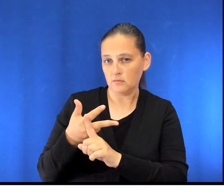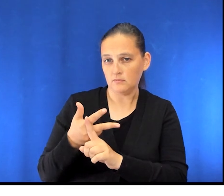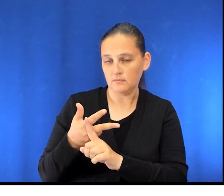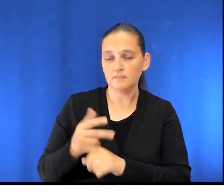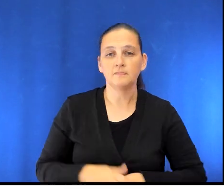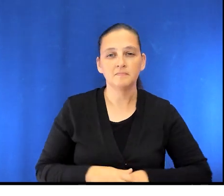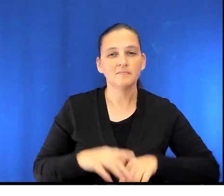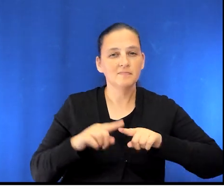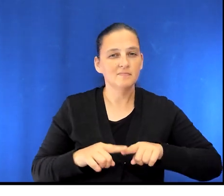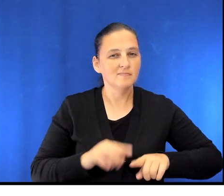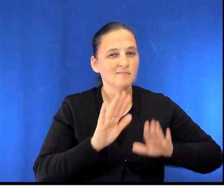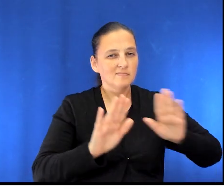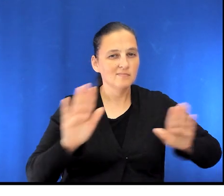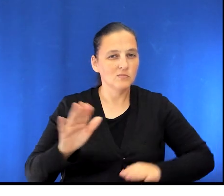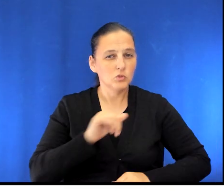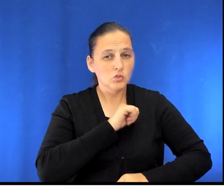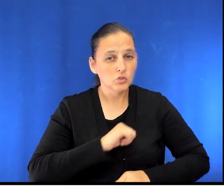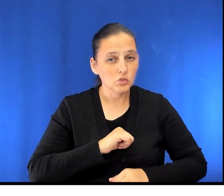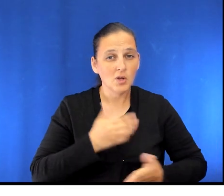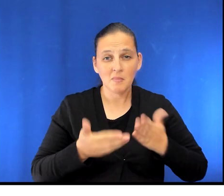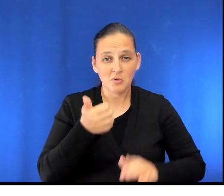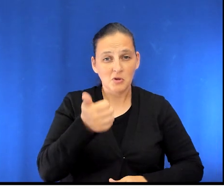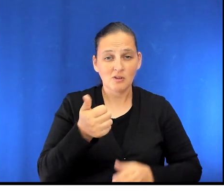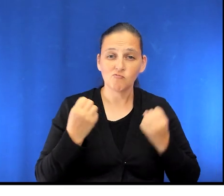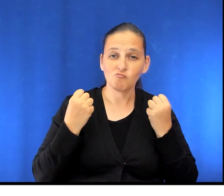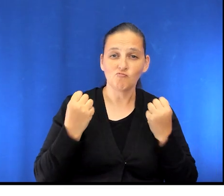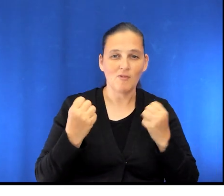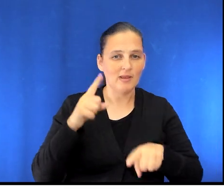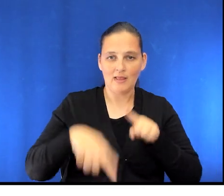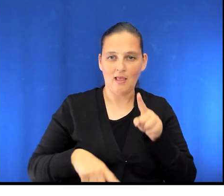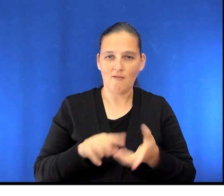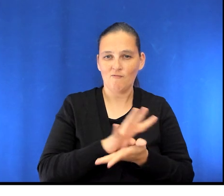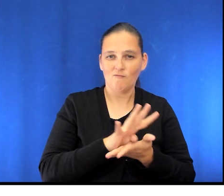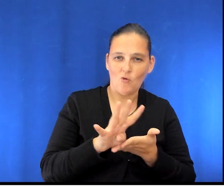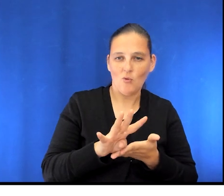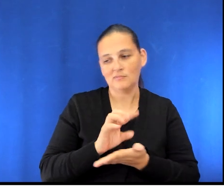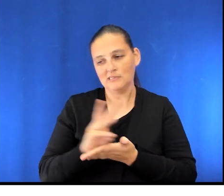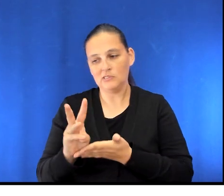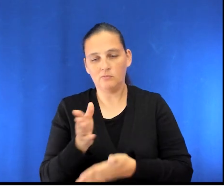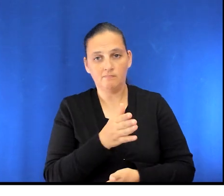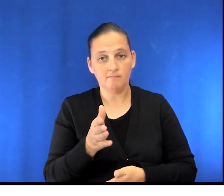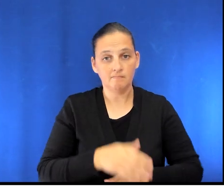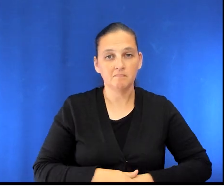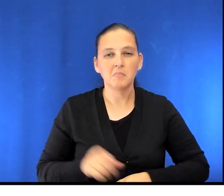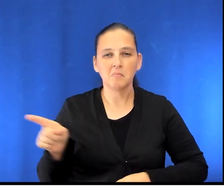you may not be able to drive for four to six weeks. If this is the case, your health care team will advise you prior to leaving the hospital.